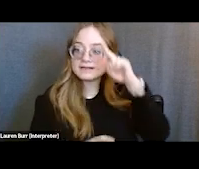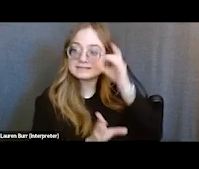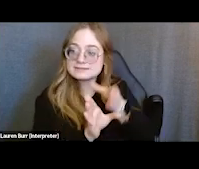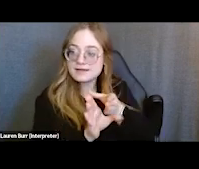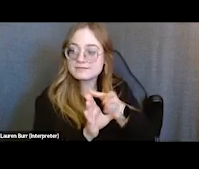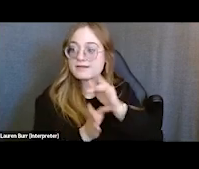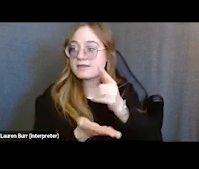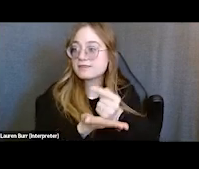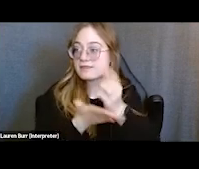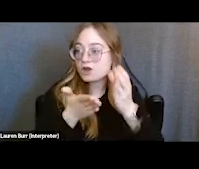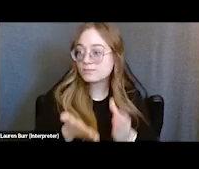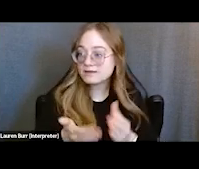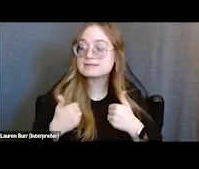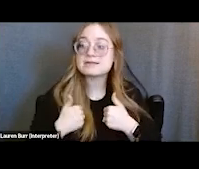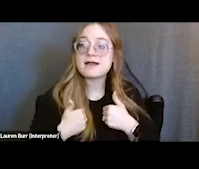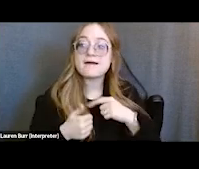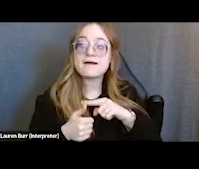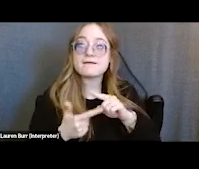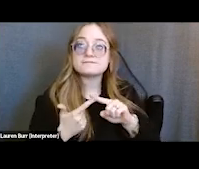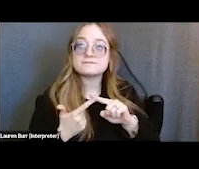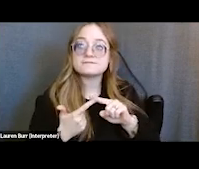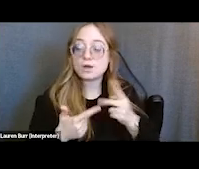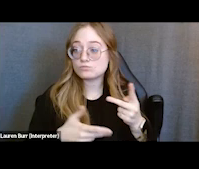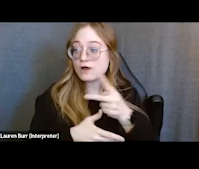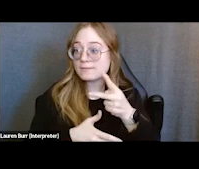I have a primary doctor and I have medical ride.